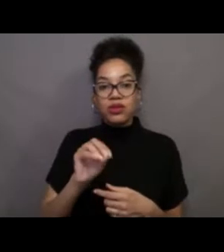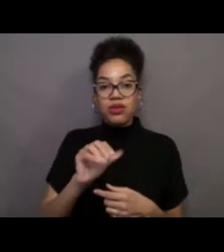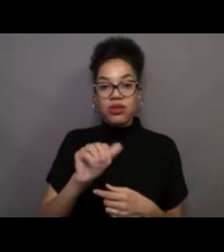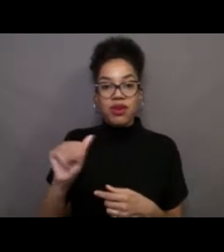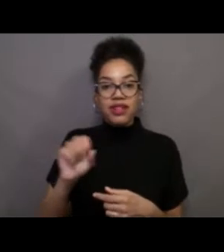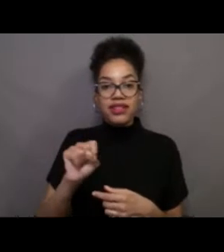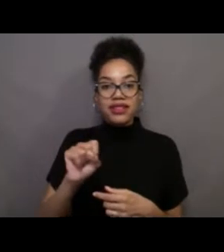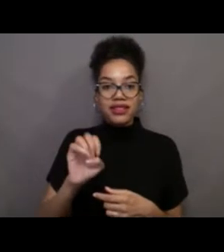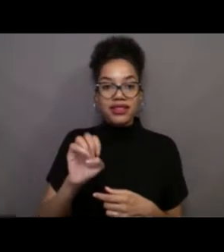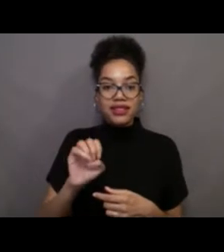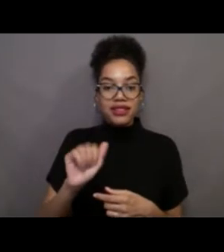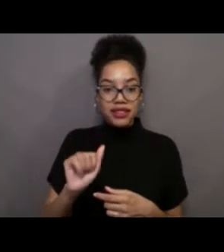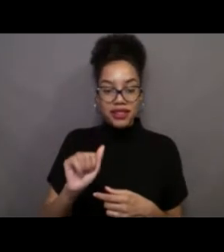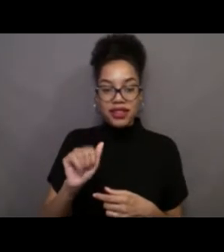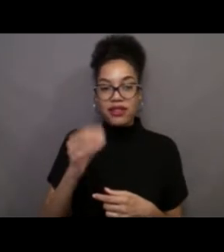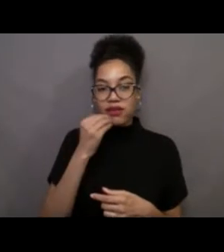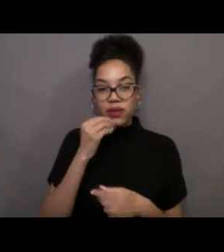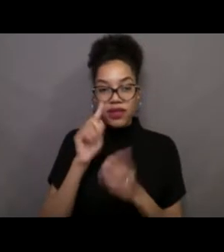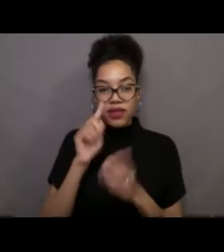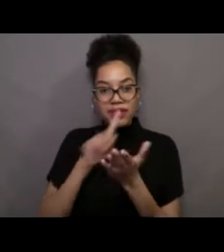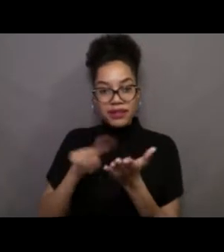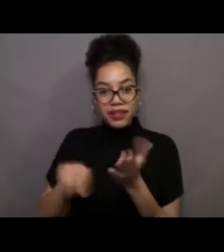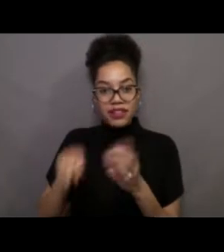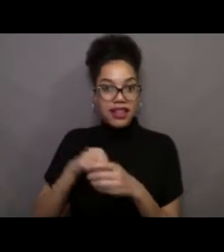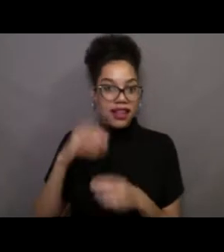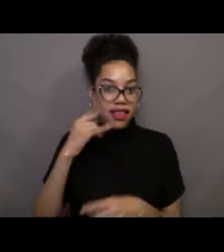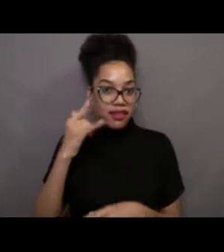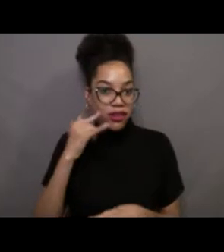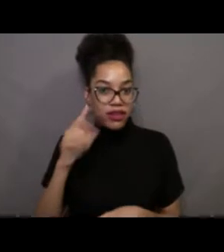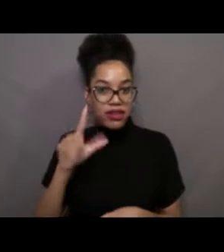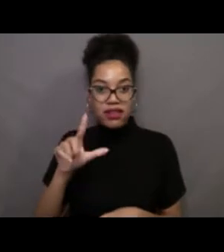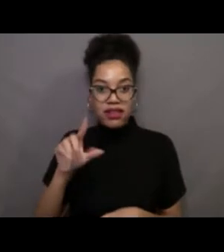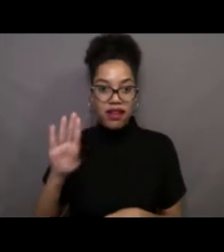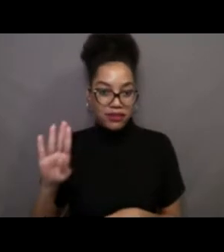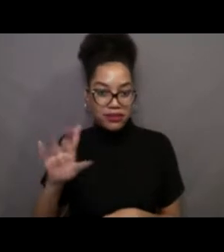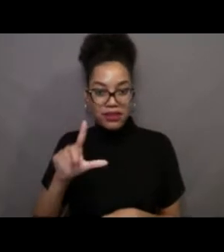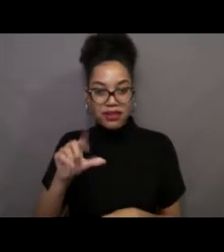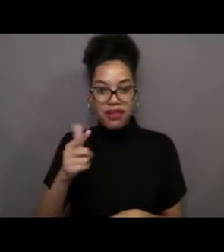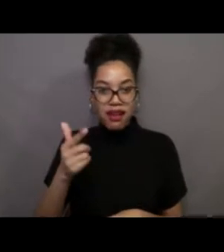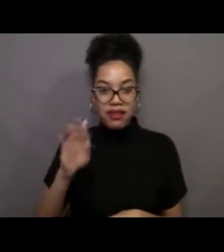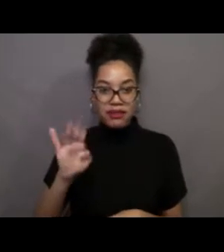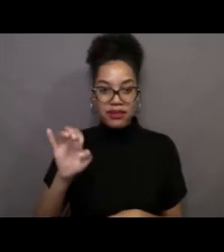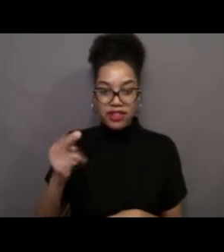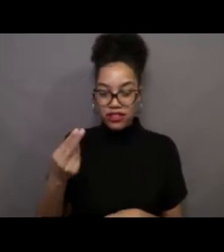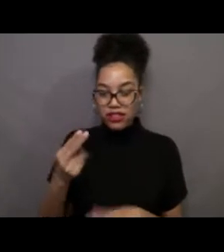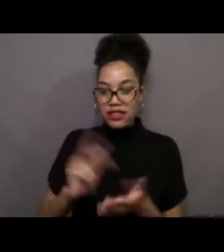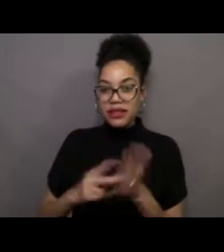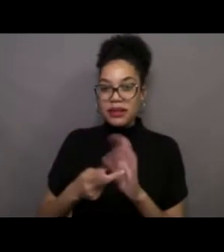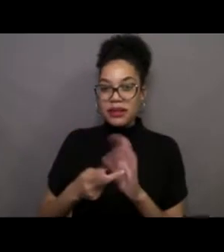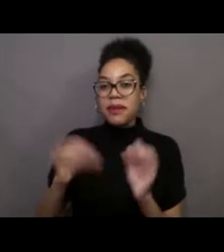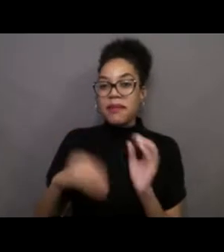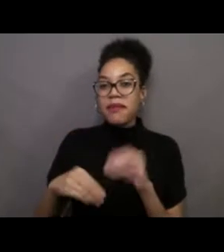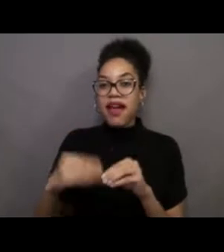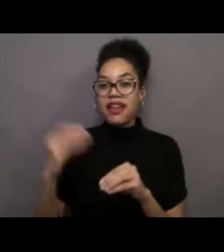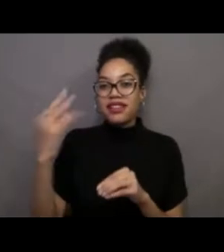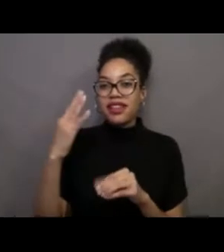We're going to be in Long Beach, so pack your sunscreen. And then after that, we're headed to Kodiak on March 30th.